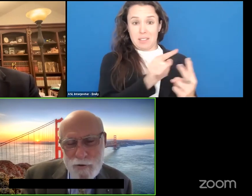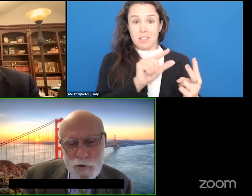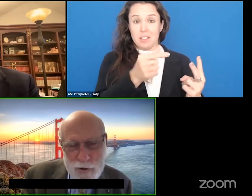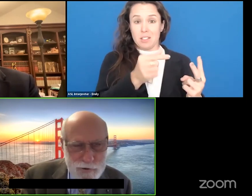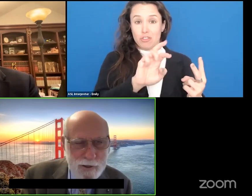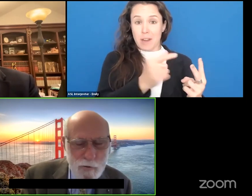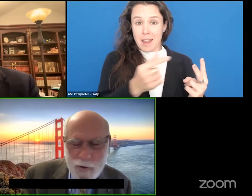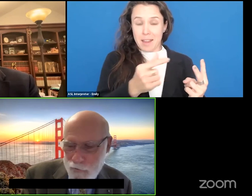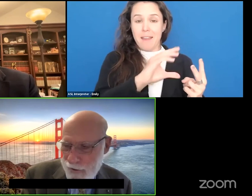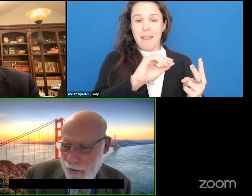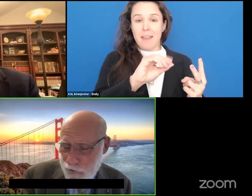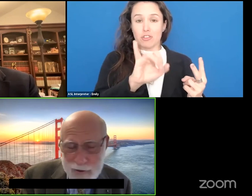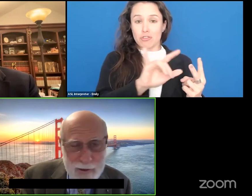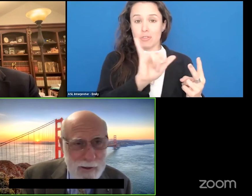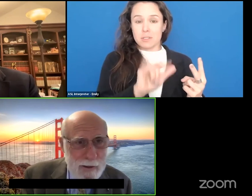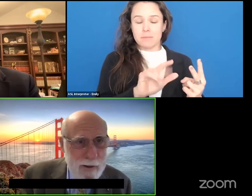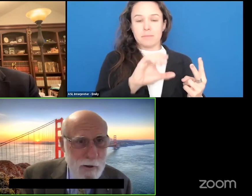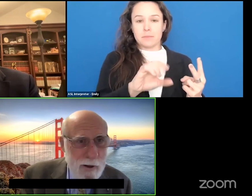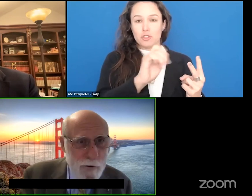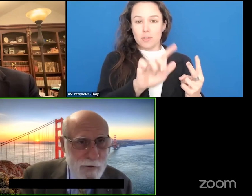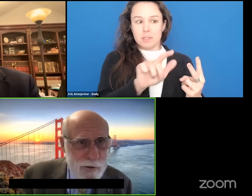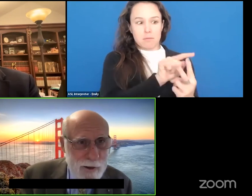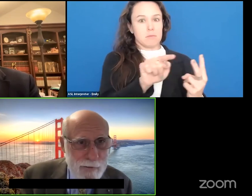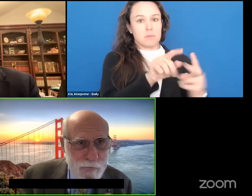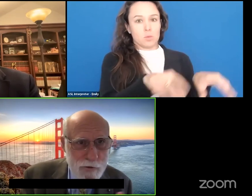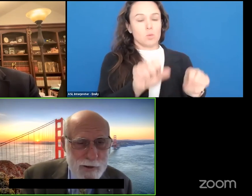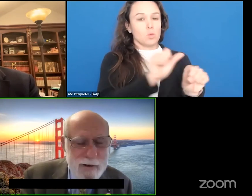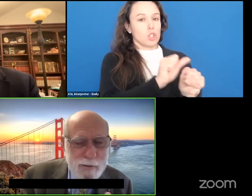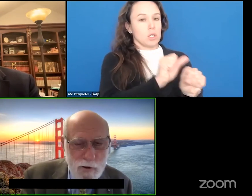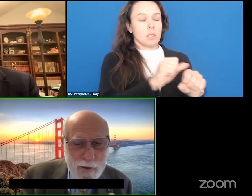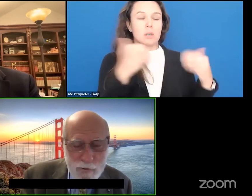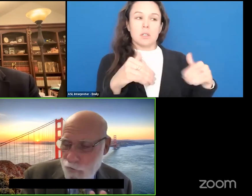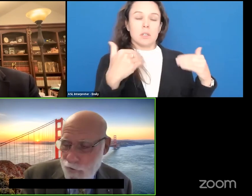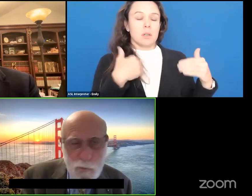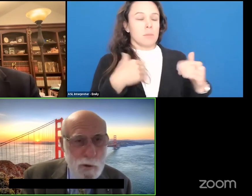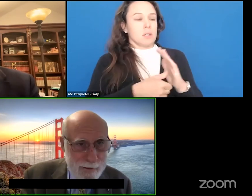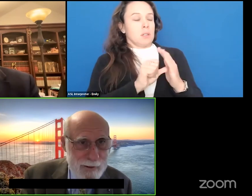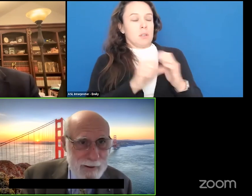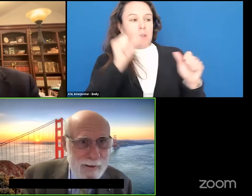It's an astonishingly well-organized operation. I've never seen anything quite this complete.